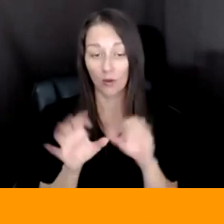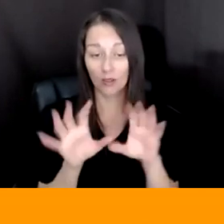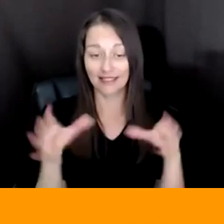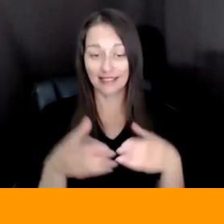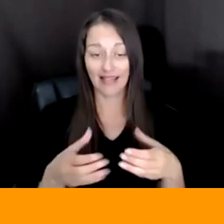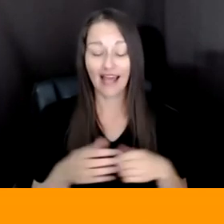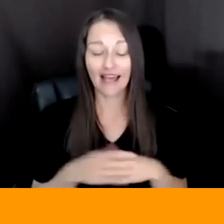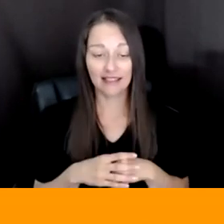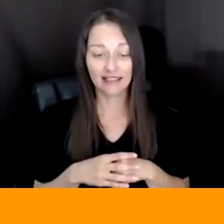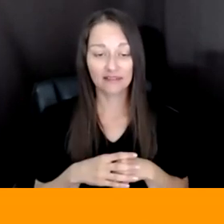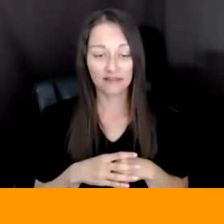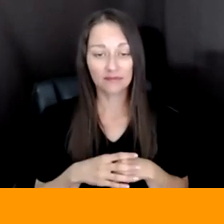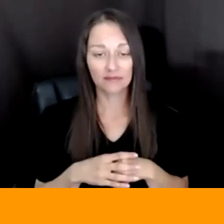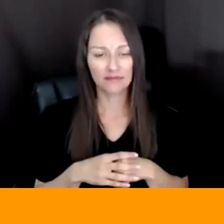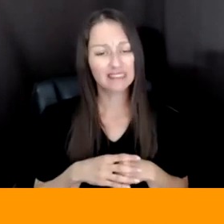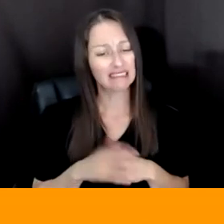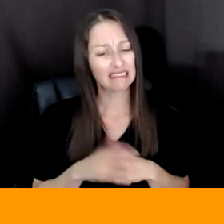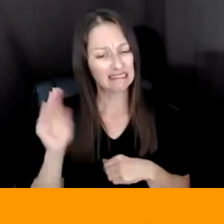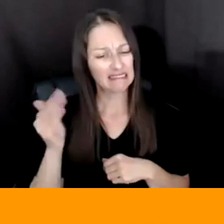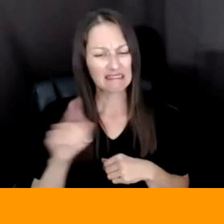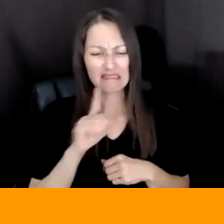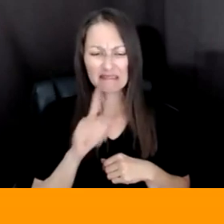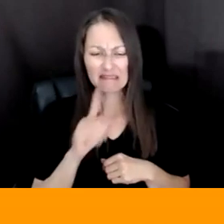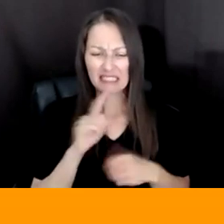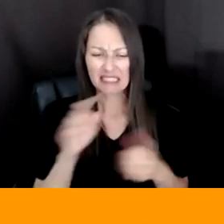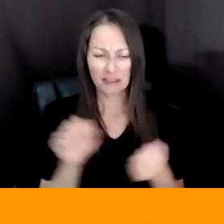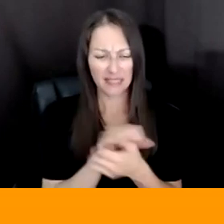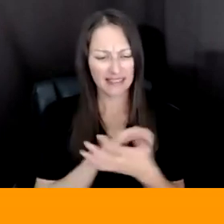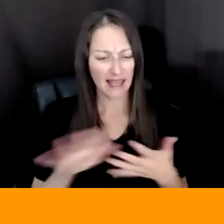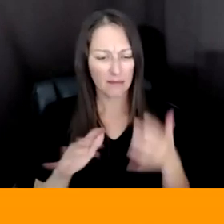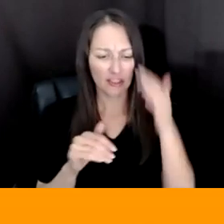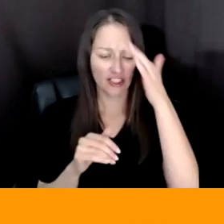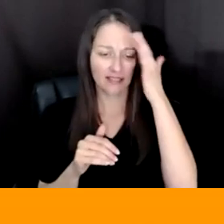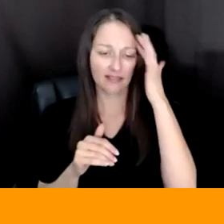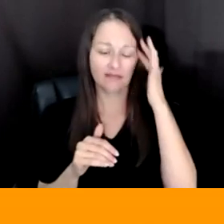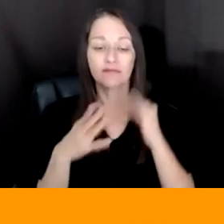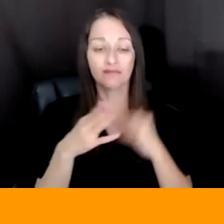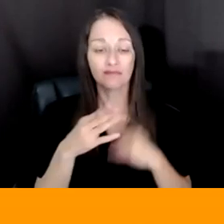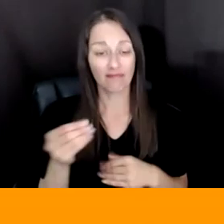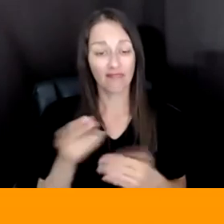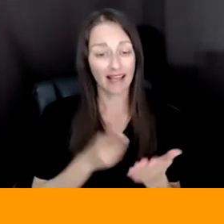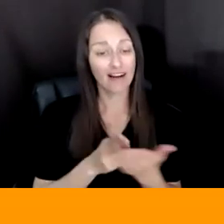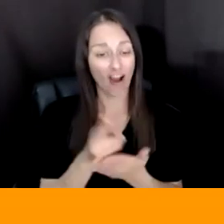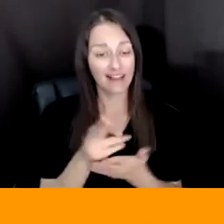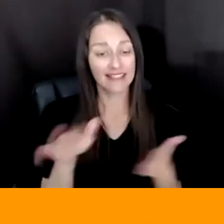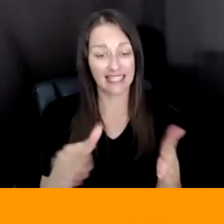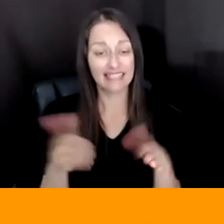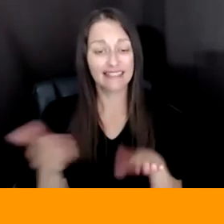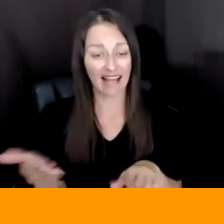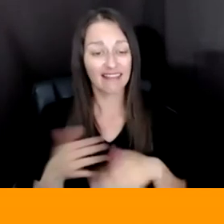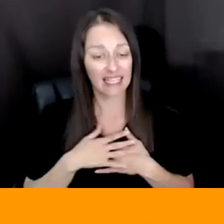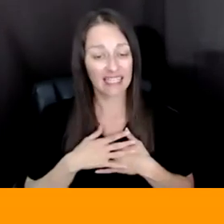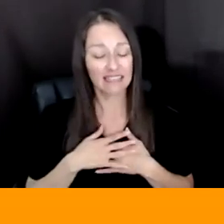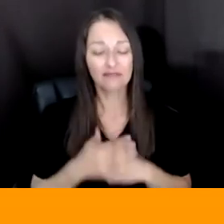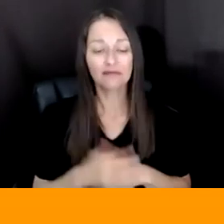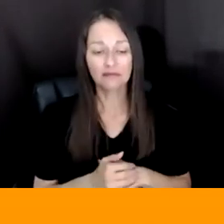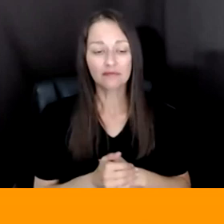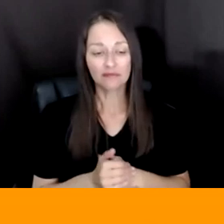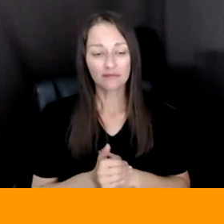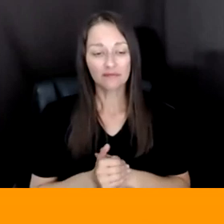REALLY DETRIMENTAL AND, AND HONESTLY DEADLY IN A LOT OF WAYS TO ME, RIGHT. SO MY IDEA IS TO